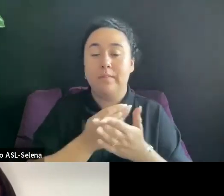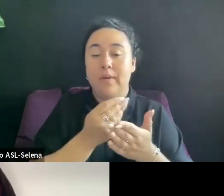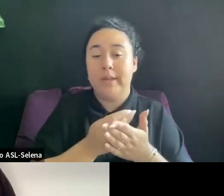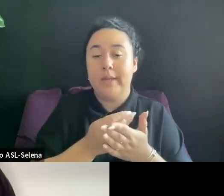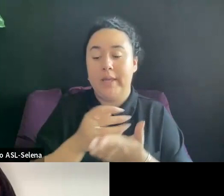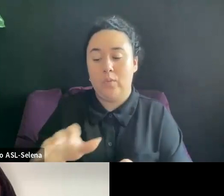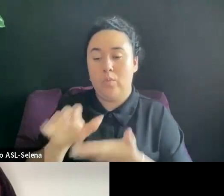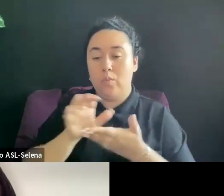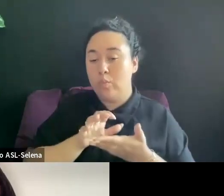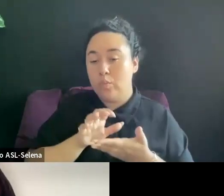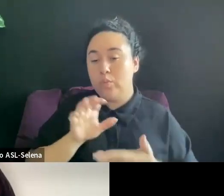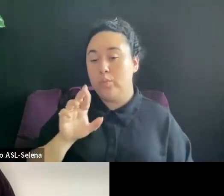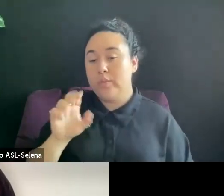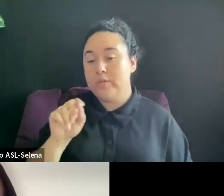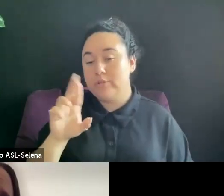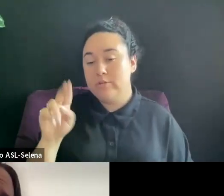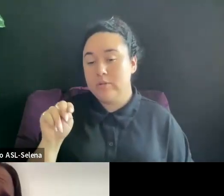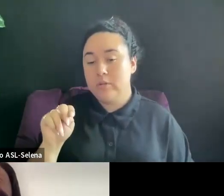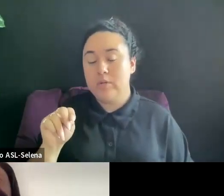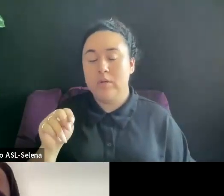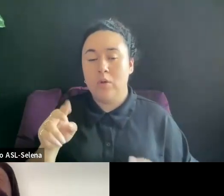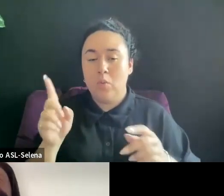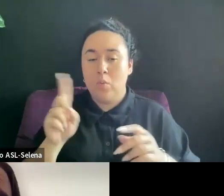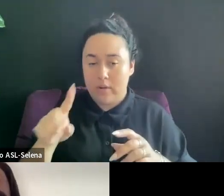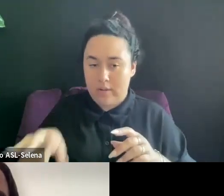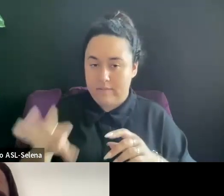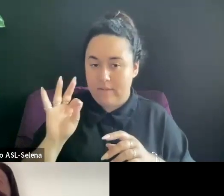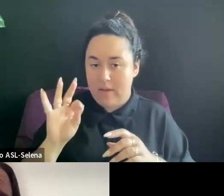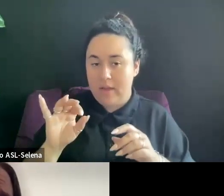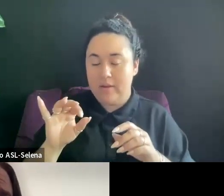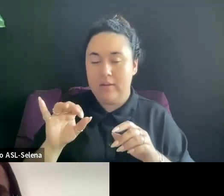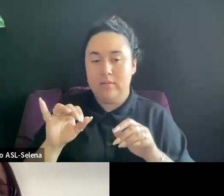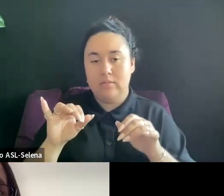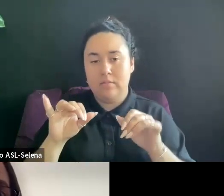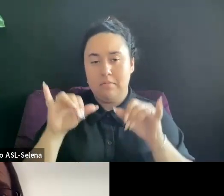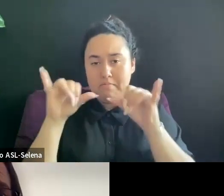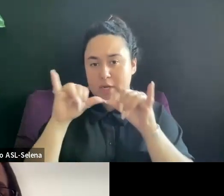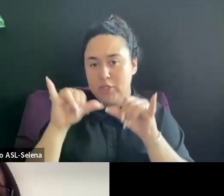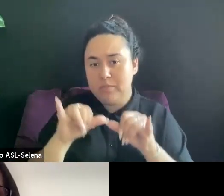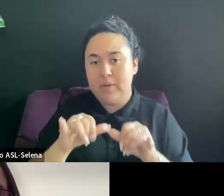DOCUMENTARY SALES LOOK LIKE. WILL IS NO SUCH THING I'M AWARE OF.